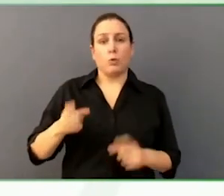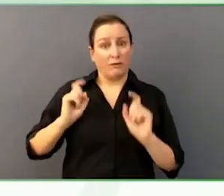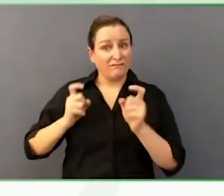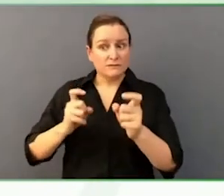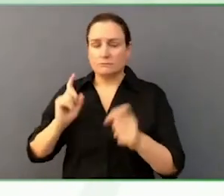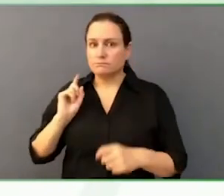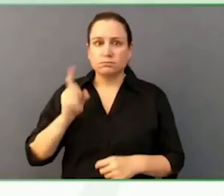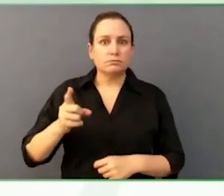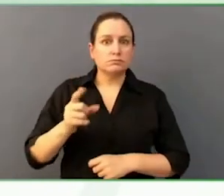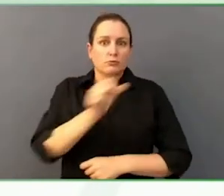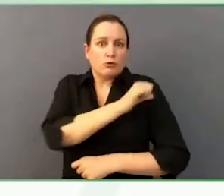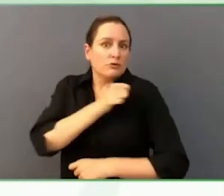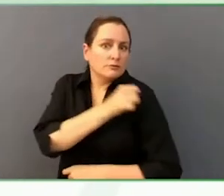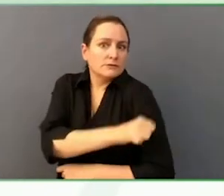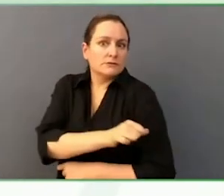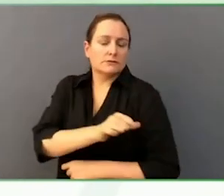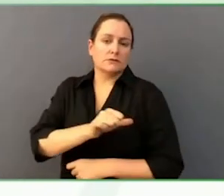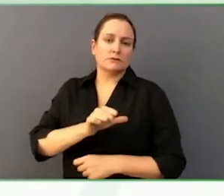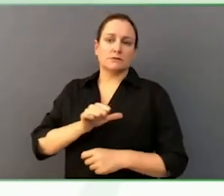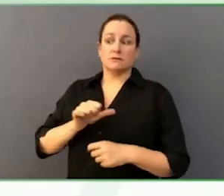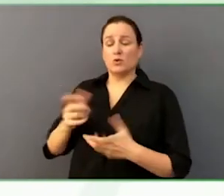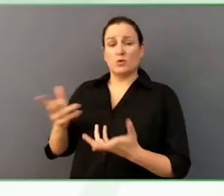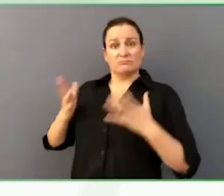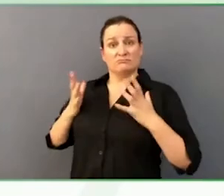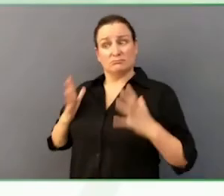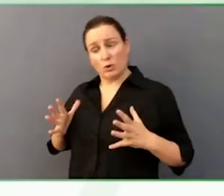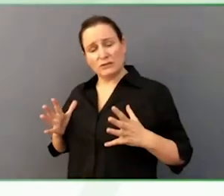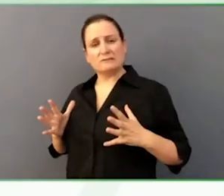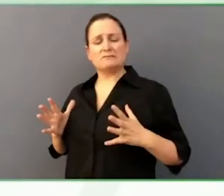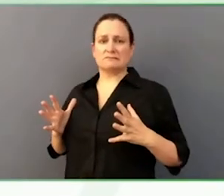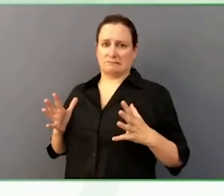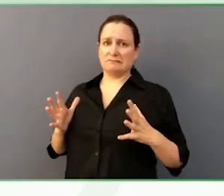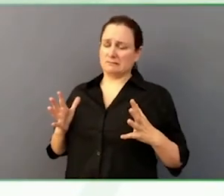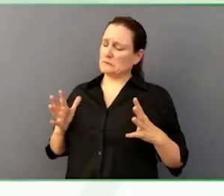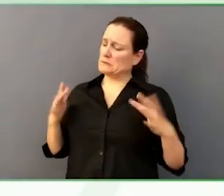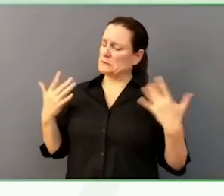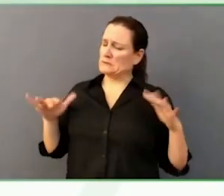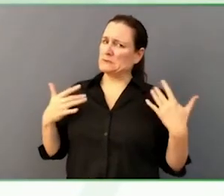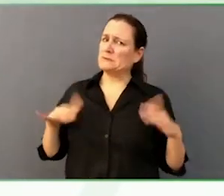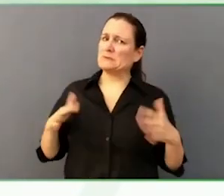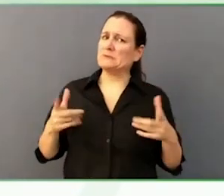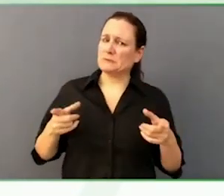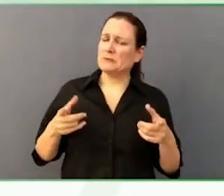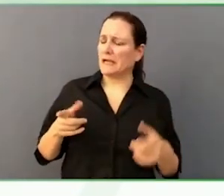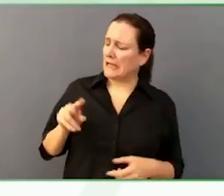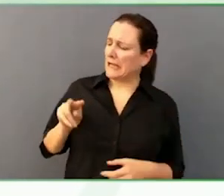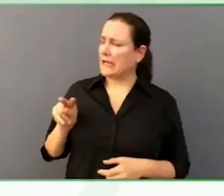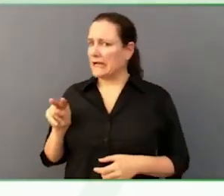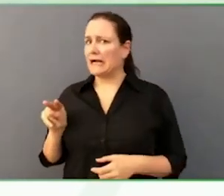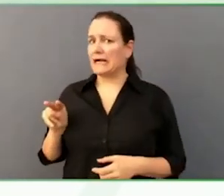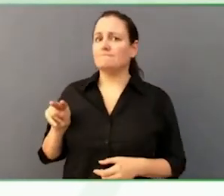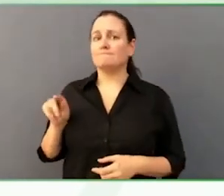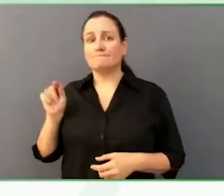Laura, maybe you can talk a little bit about the circle of care, how it works between Nick, the Ottawa Rotary Home staff, and our family.